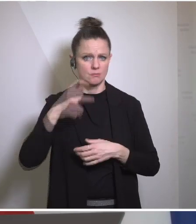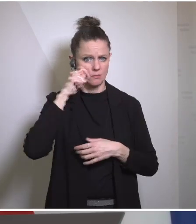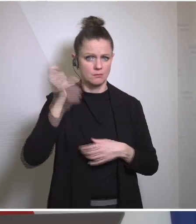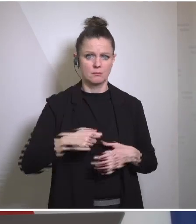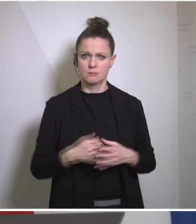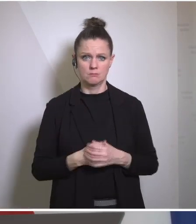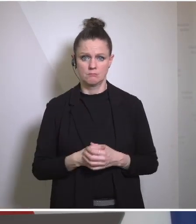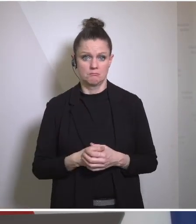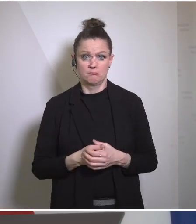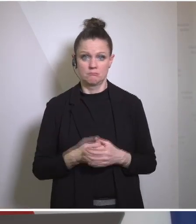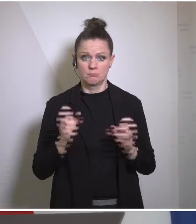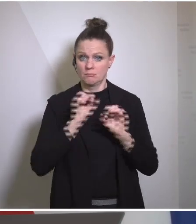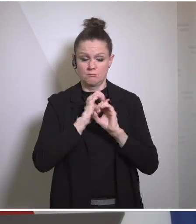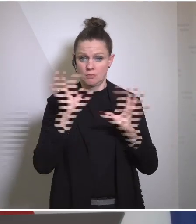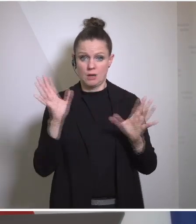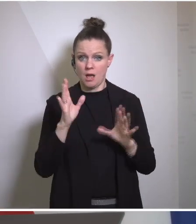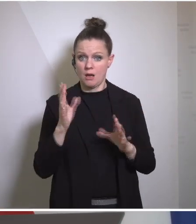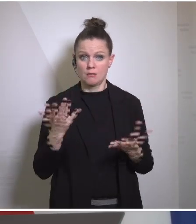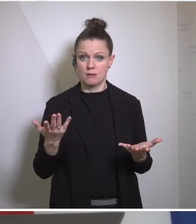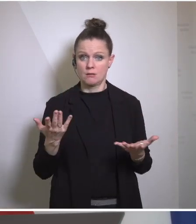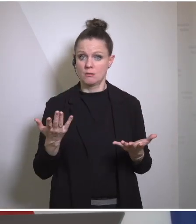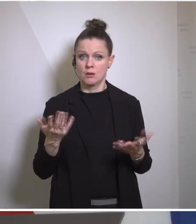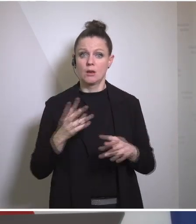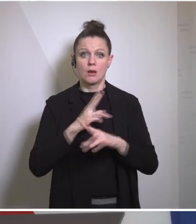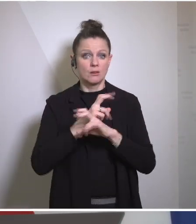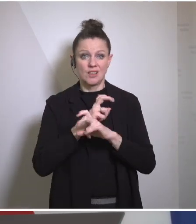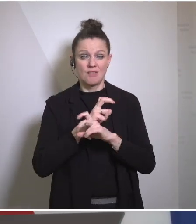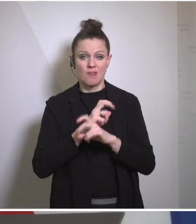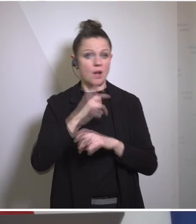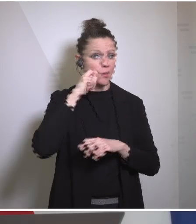engaged and was heavily engaged in Ukraine and in Russia. We're the sixth biggest investor in